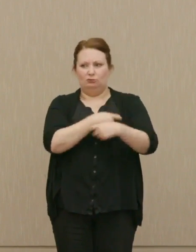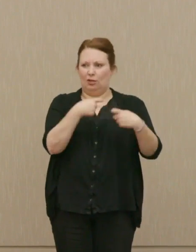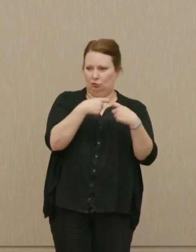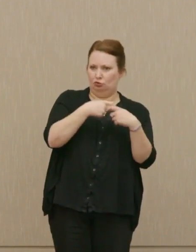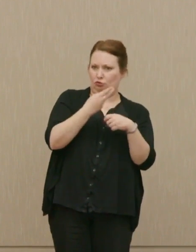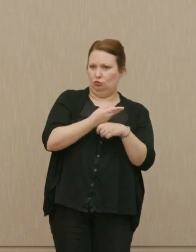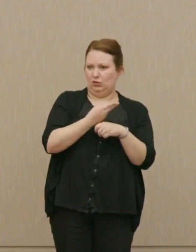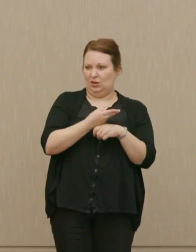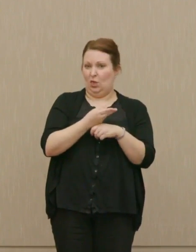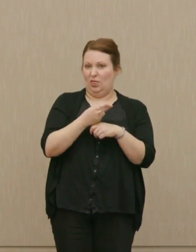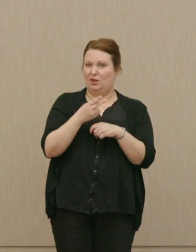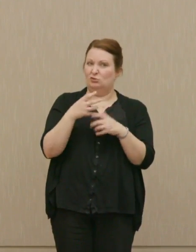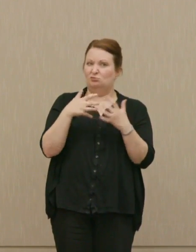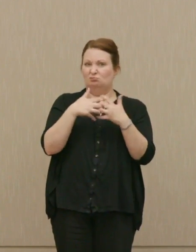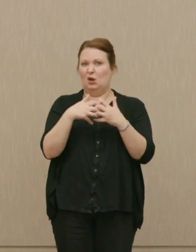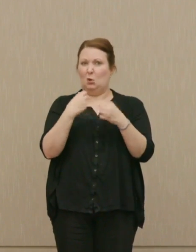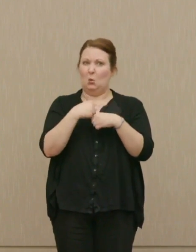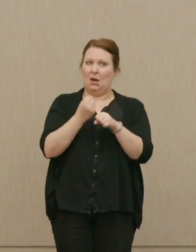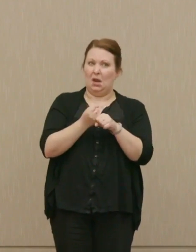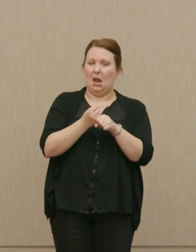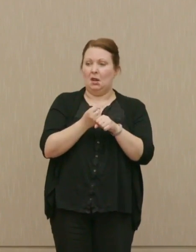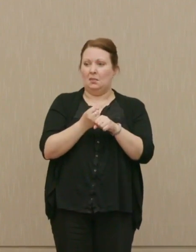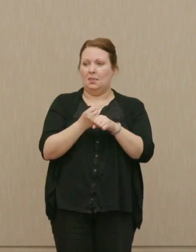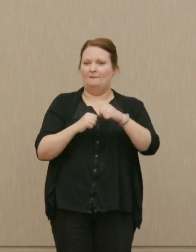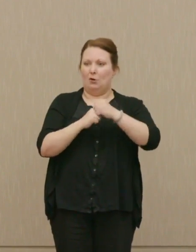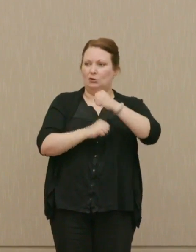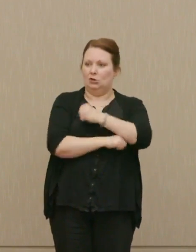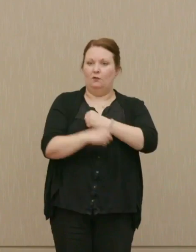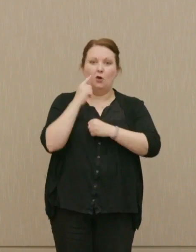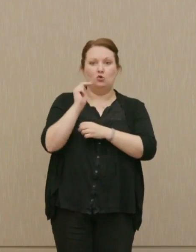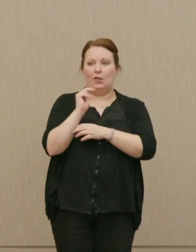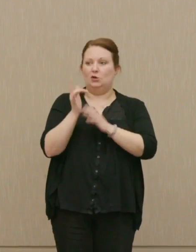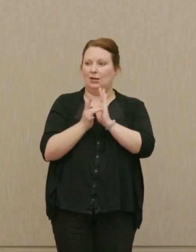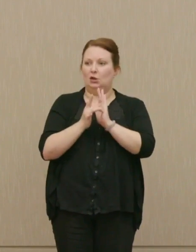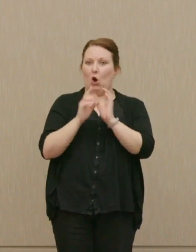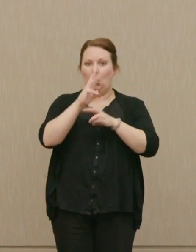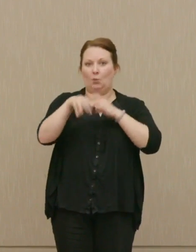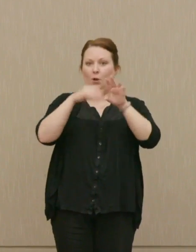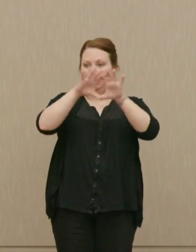and those reactors created the base for nuclear technology all around the world, and with